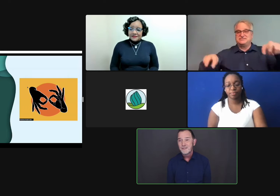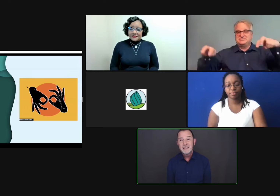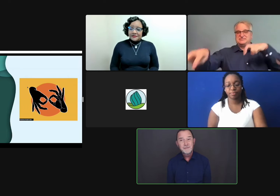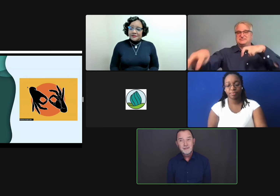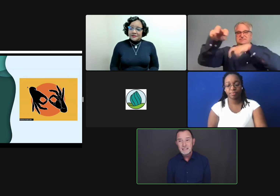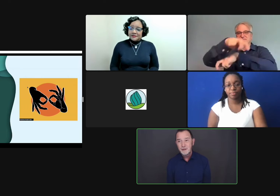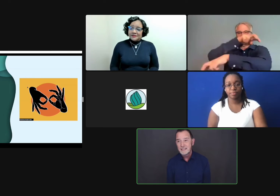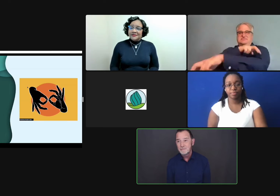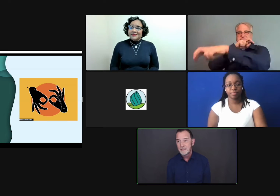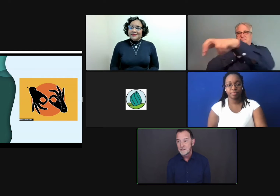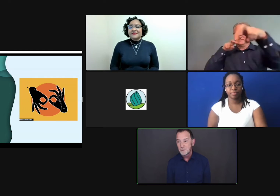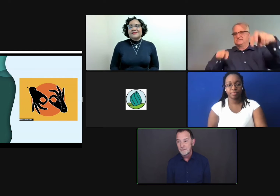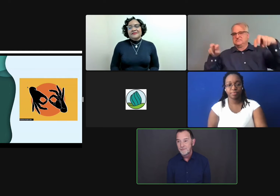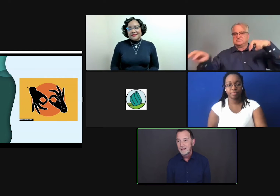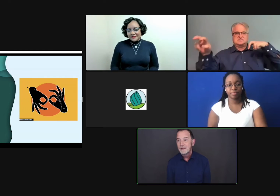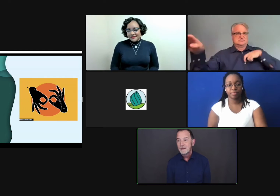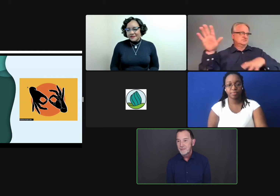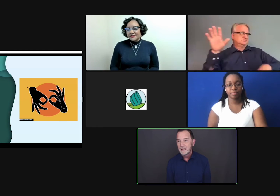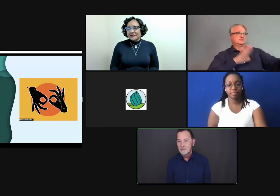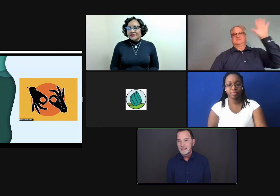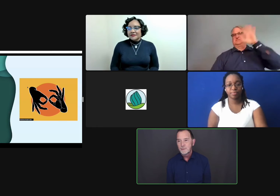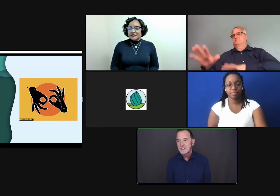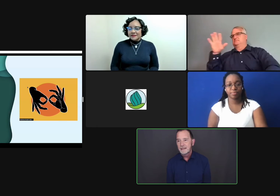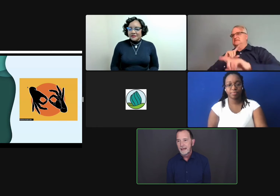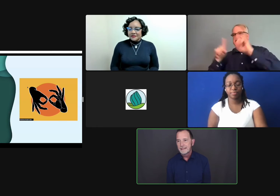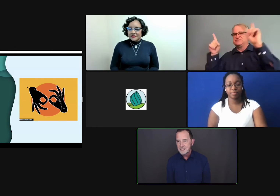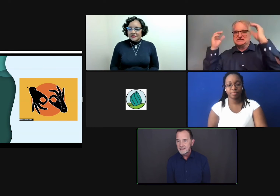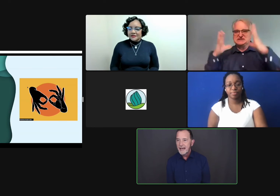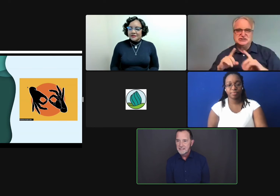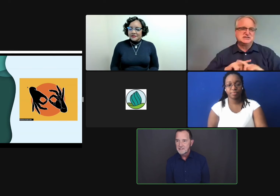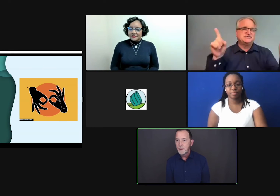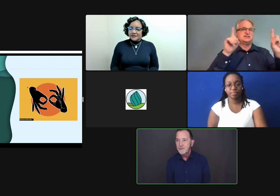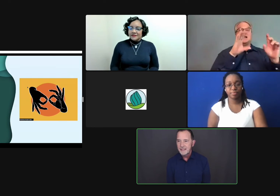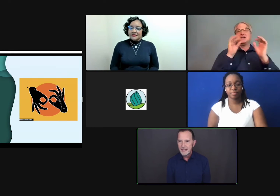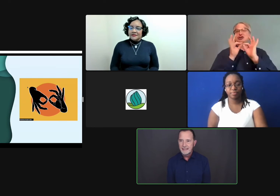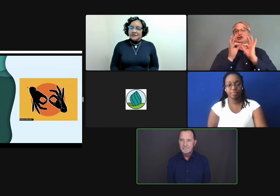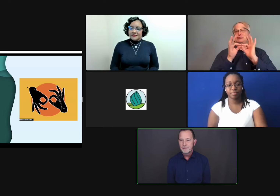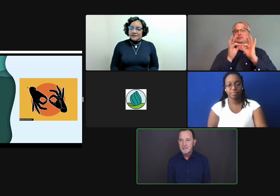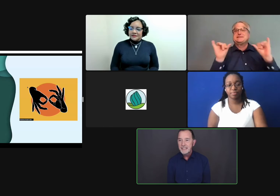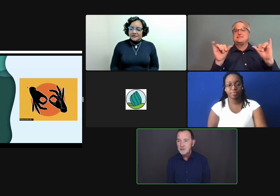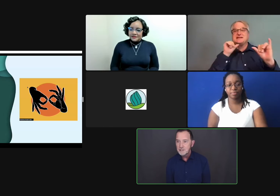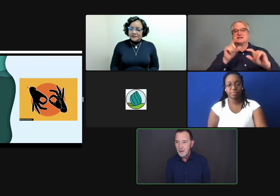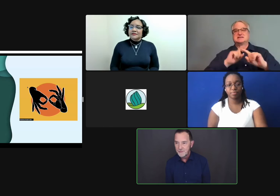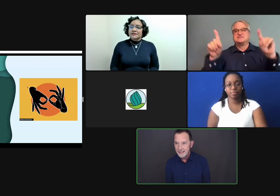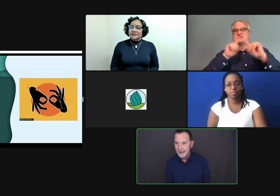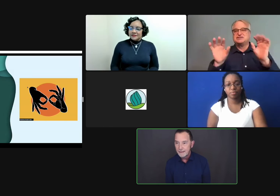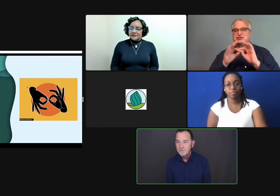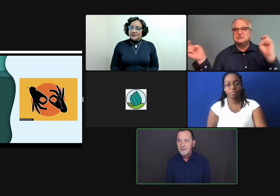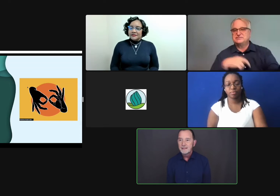I had a very different experience in middle school because we switched-- I had to switch classes throughout the day, I had different teachers throughout the day,